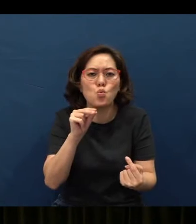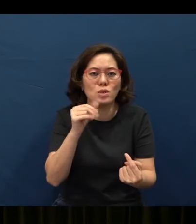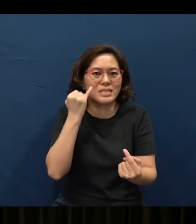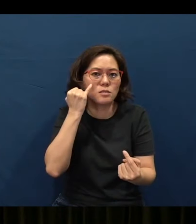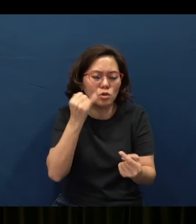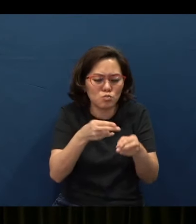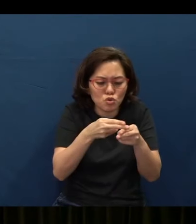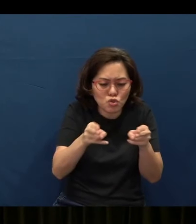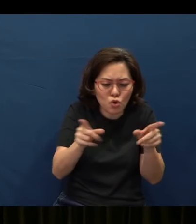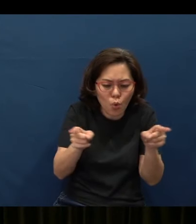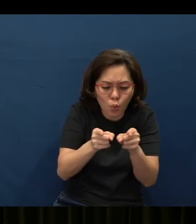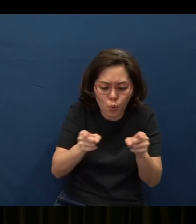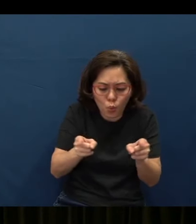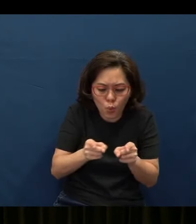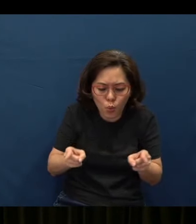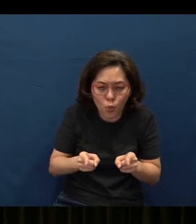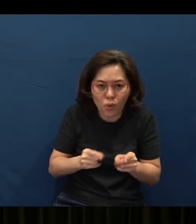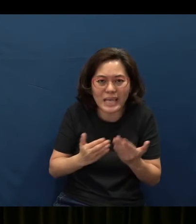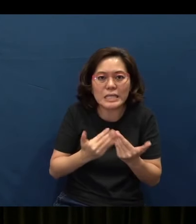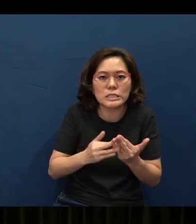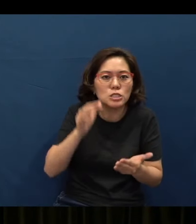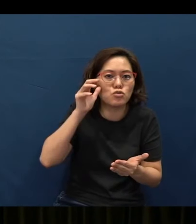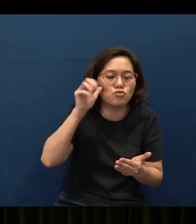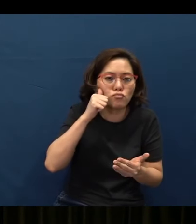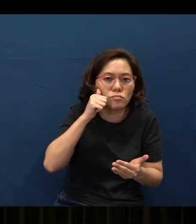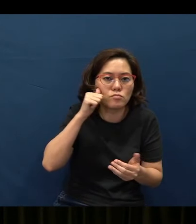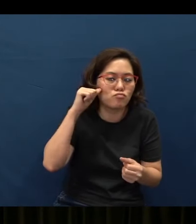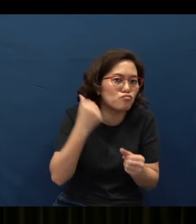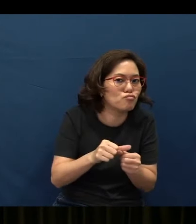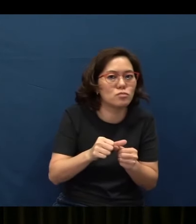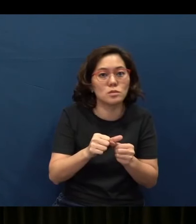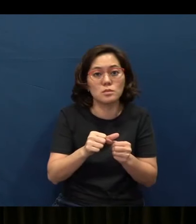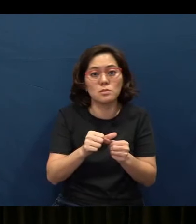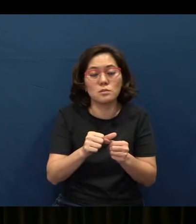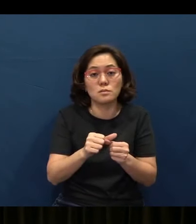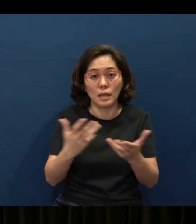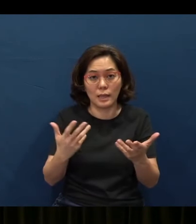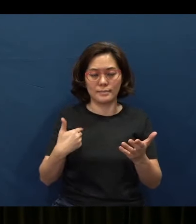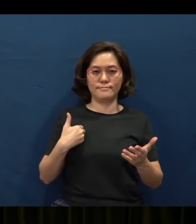manageable and memorable, okay, something that's outstanding for you. I'd like to give you an example.